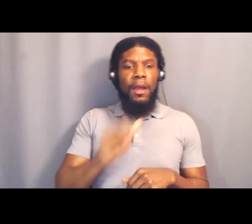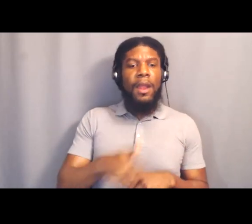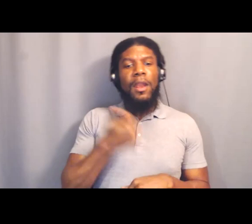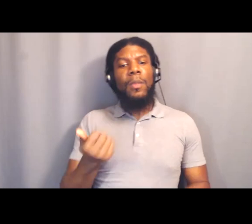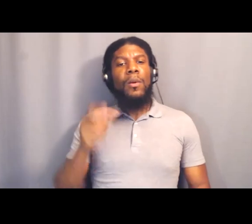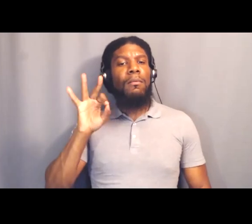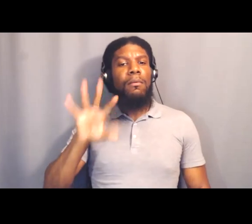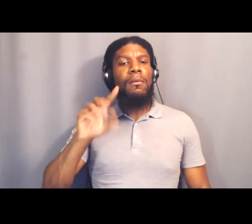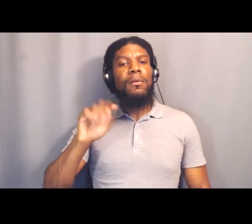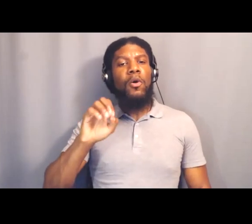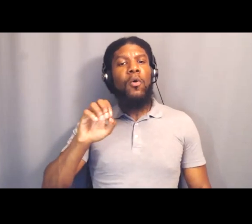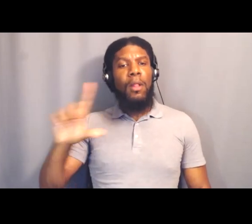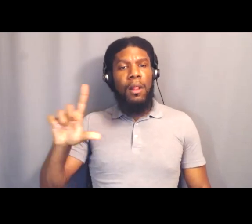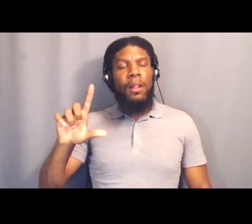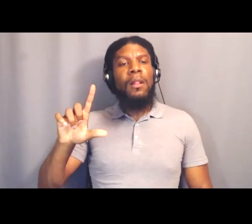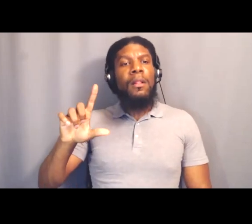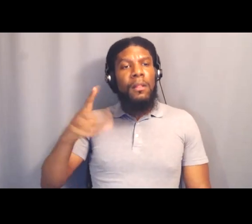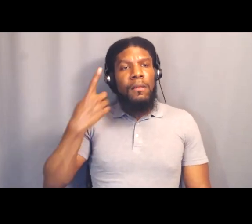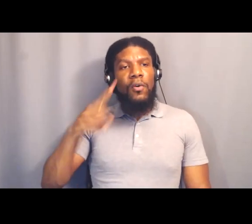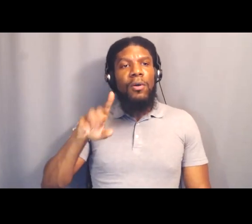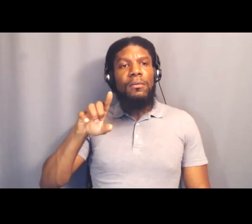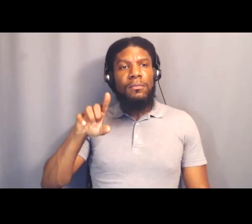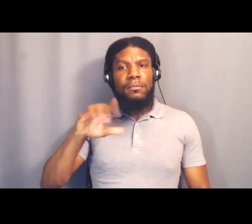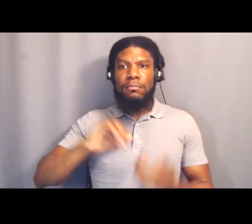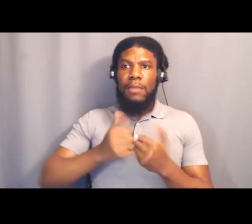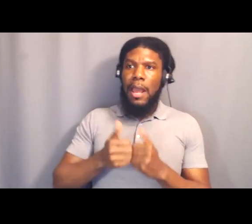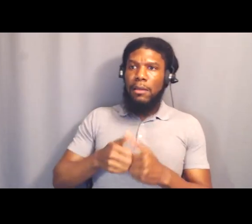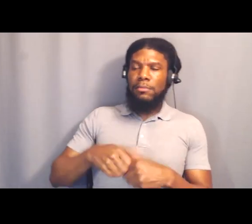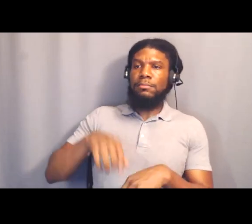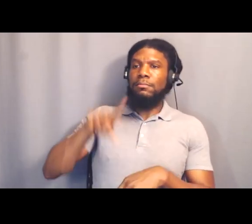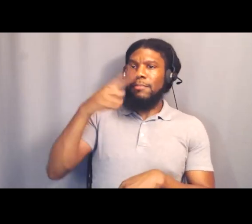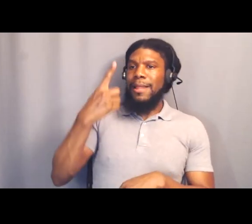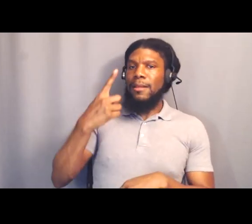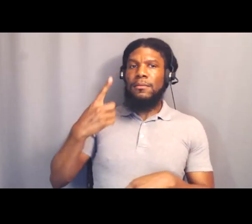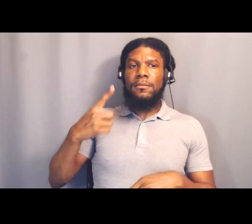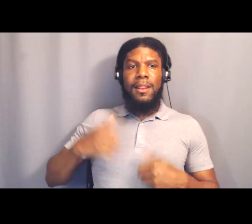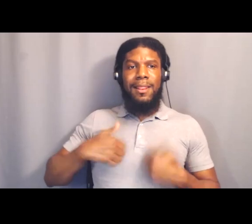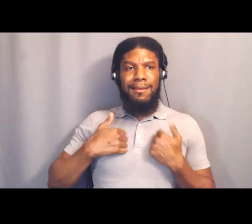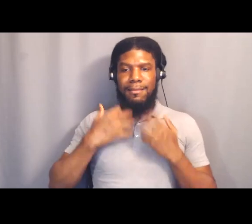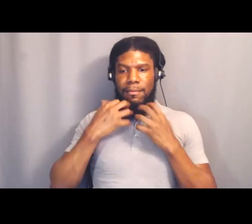to make Black Lives Matter, is using your body? Is your body. What does that mean?